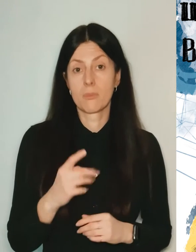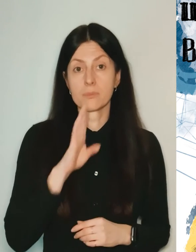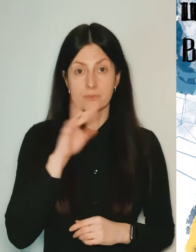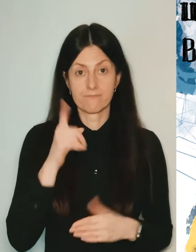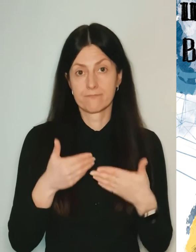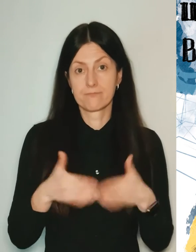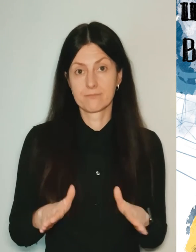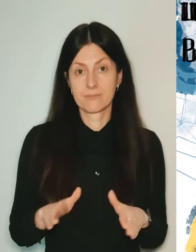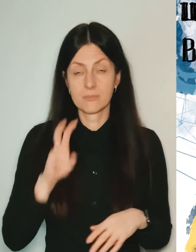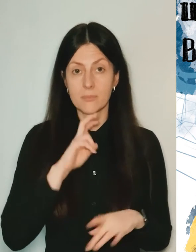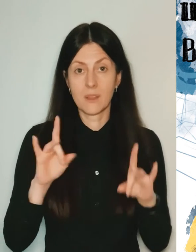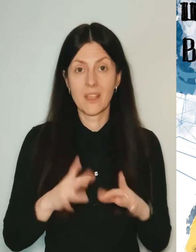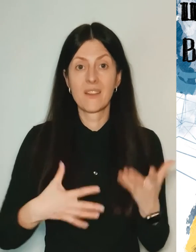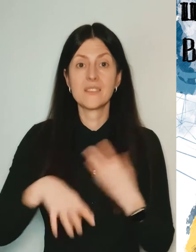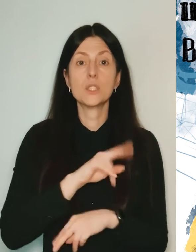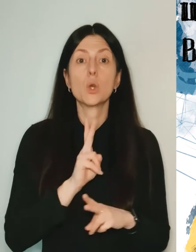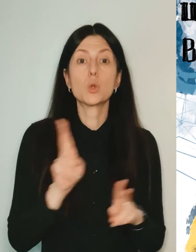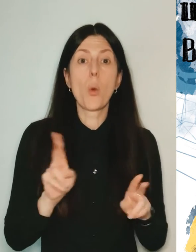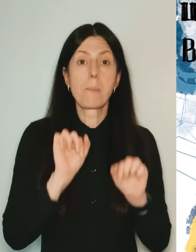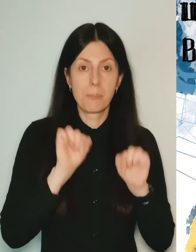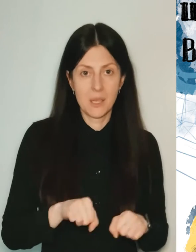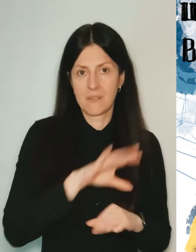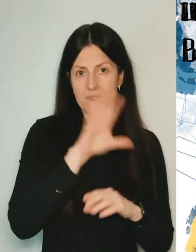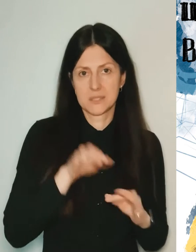And she opened it, everyone who could went there.